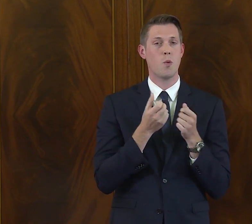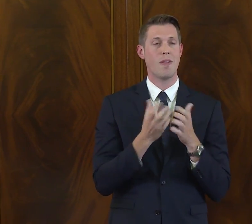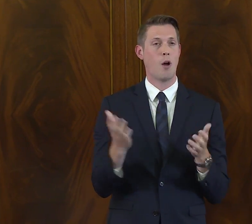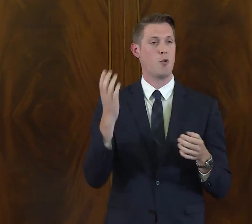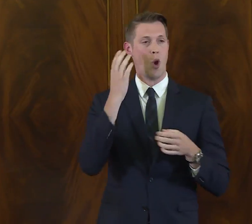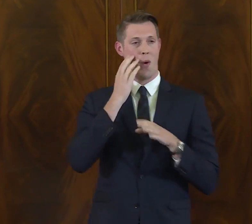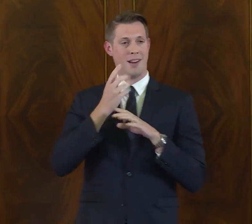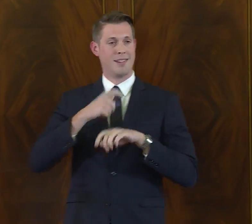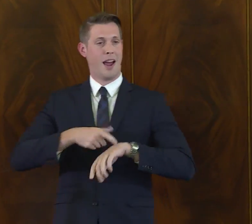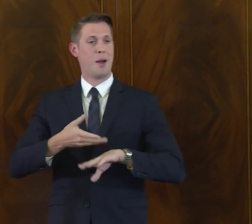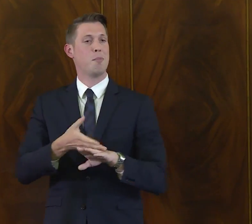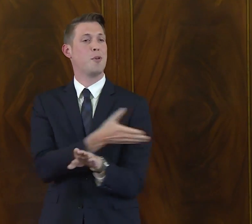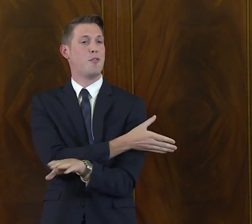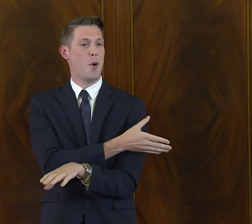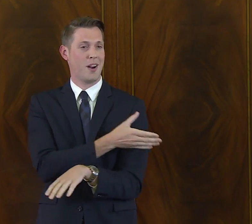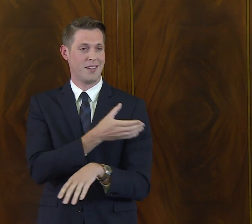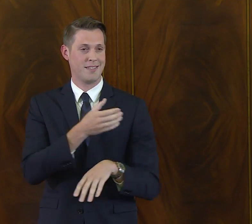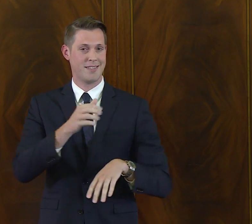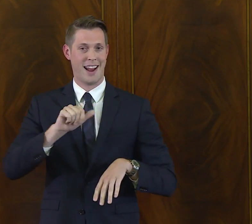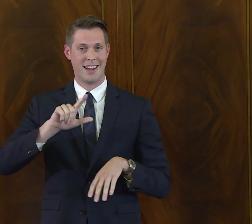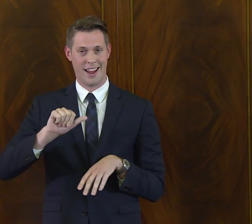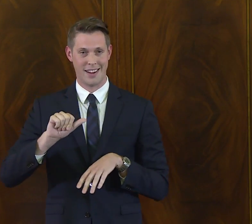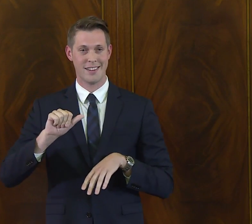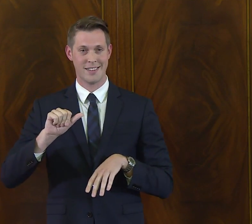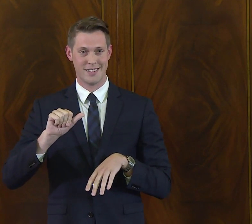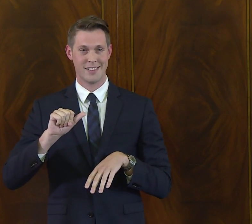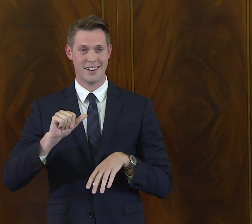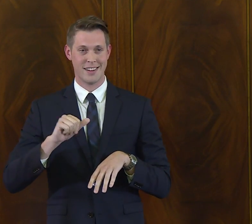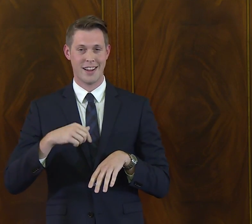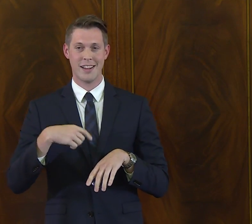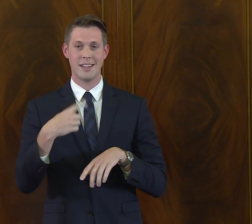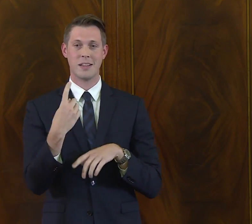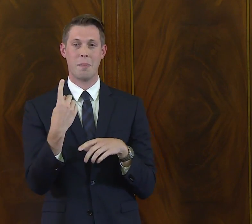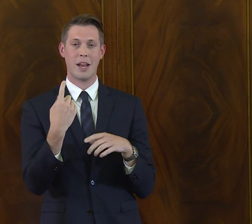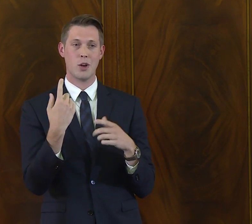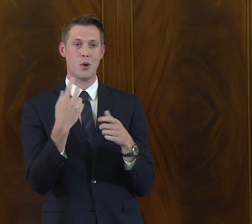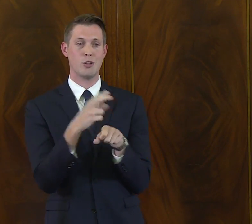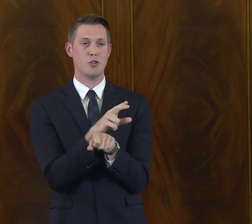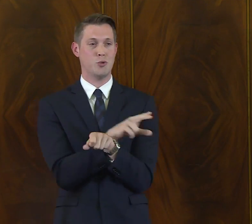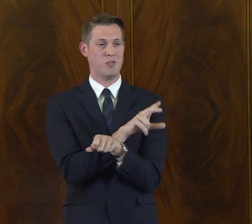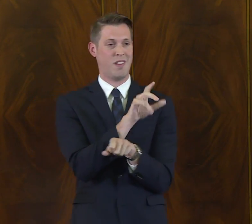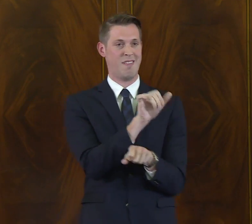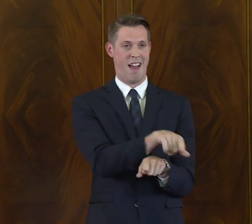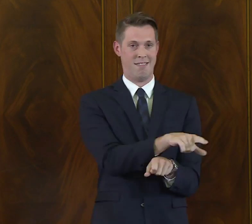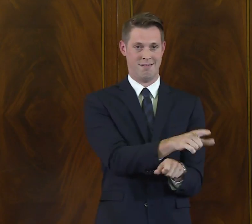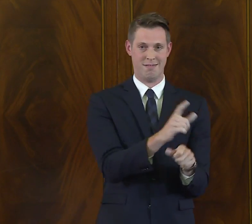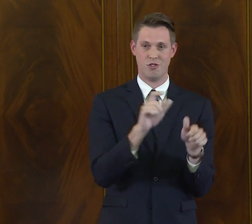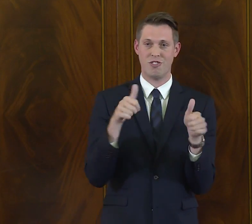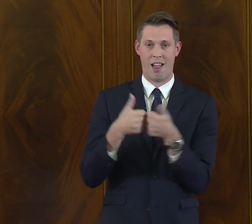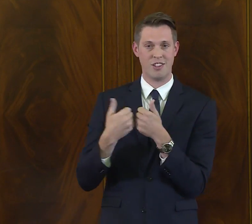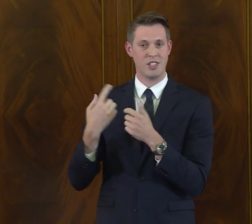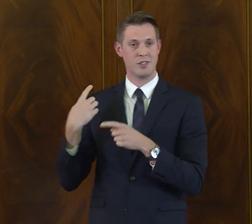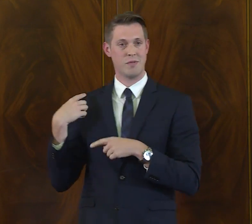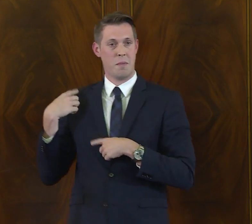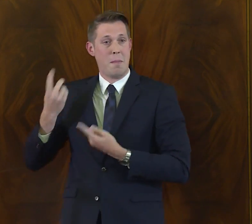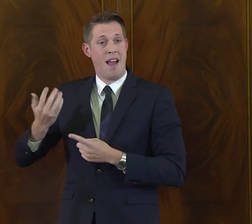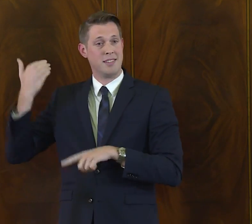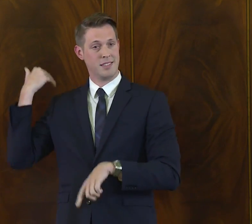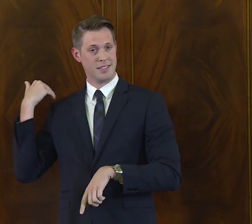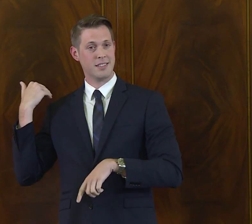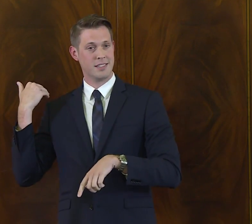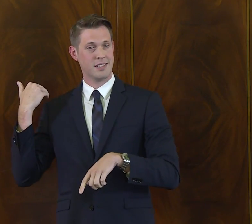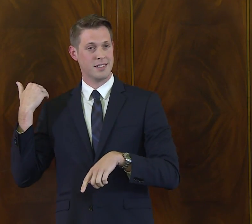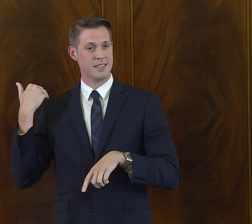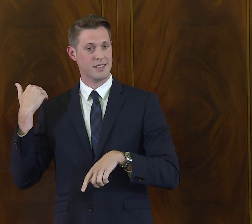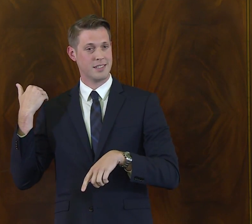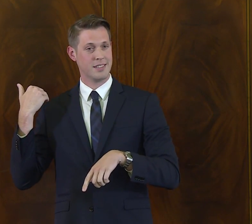up without knowing a time before the ADA, somebody who may have been,